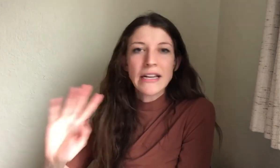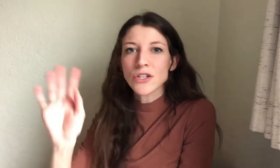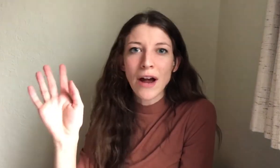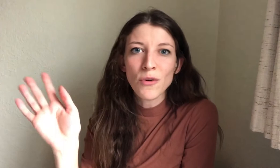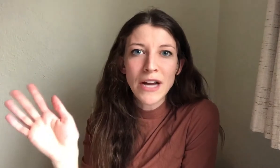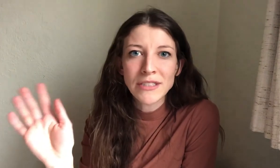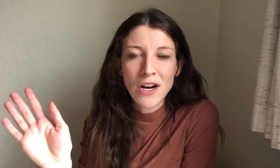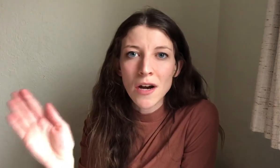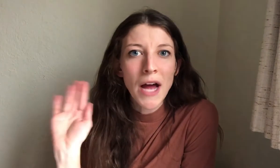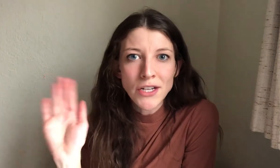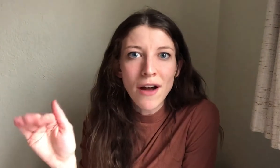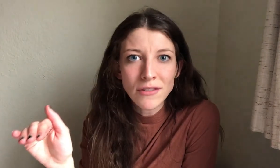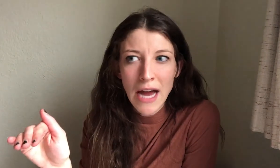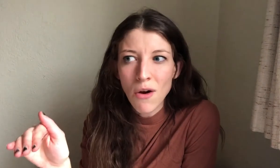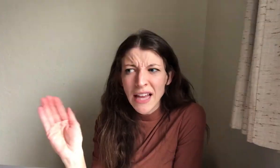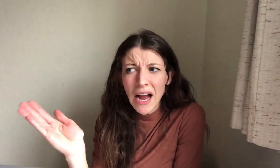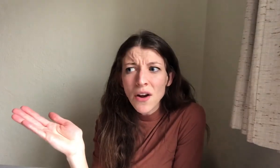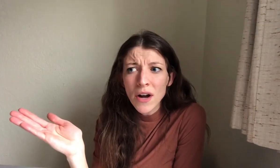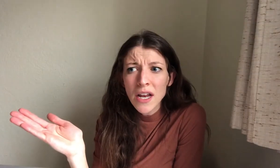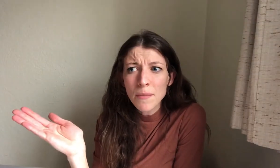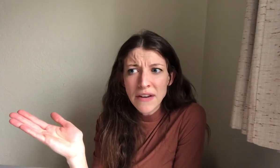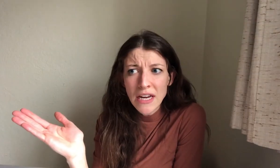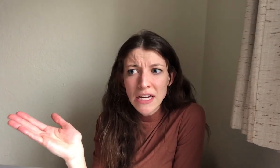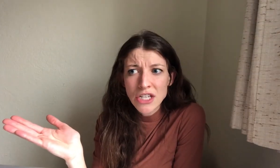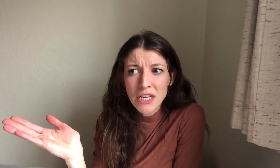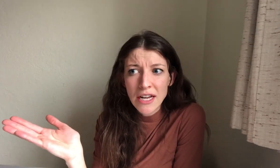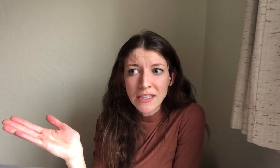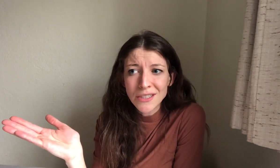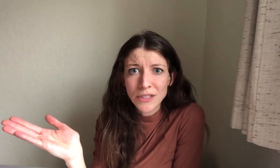didn't travel when I was younger but I travel now like I go on a big vacation at least once